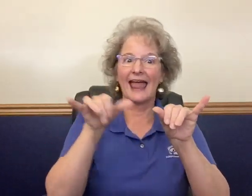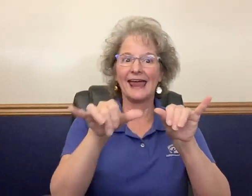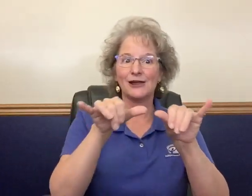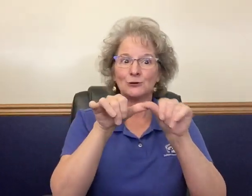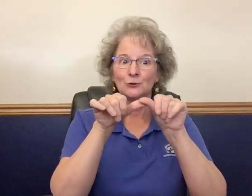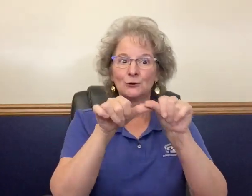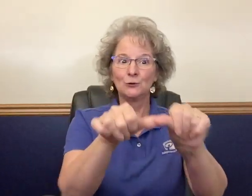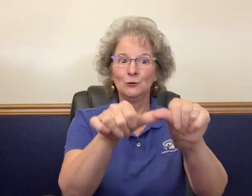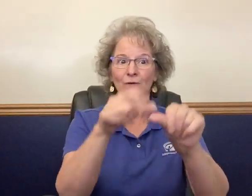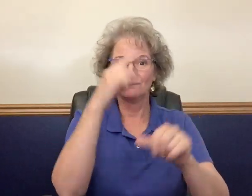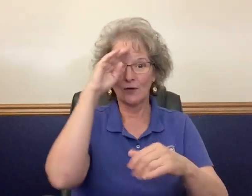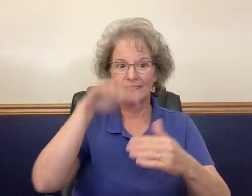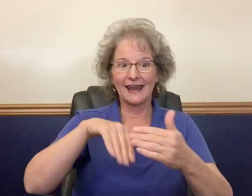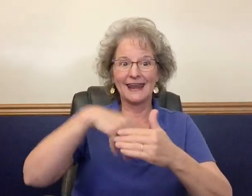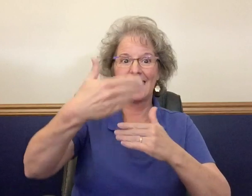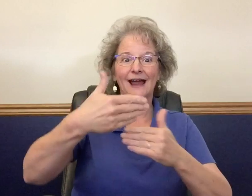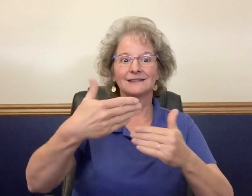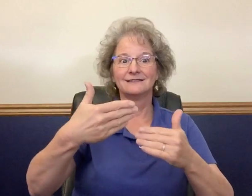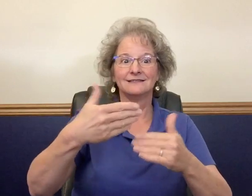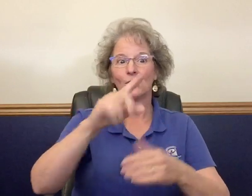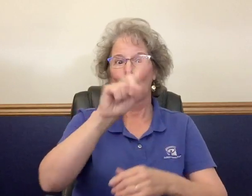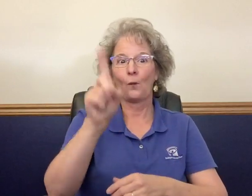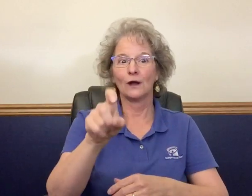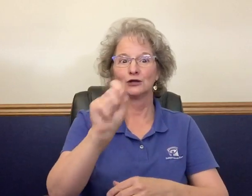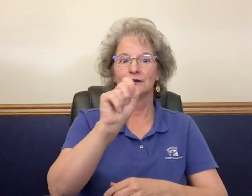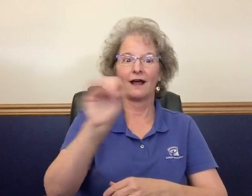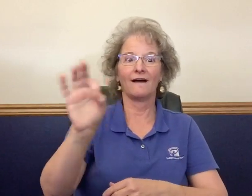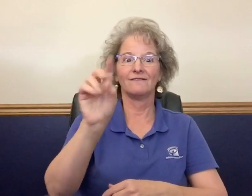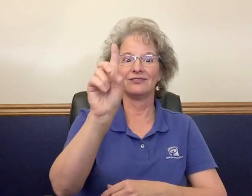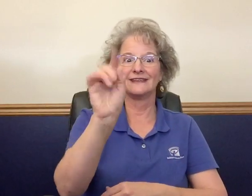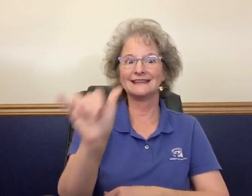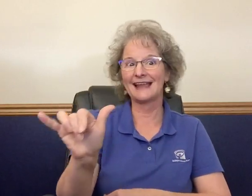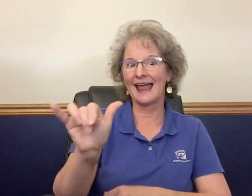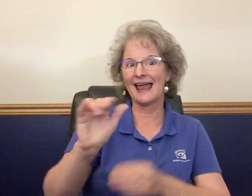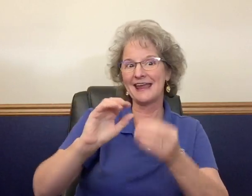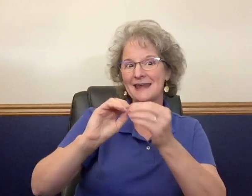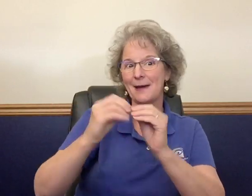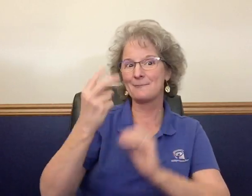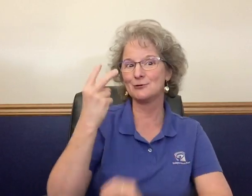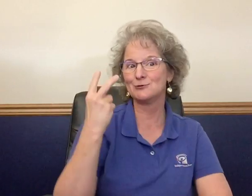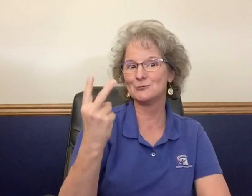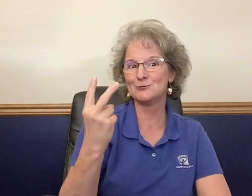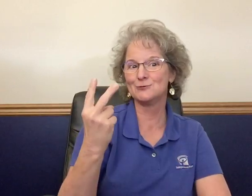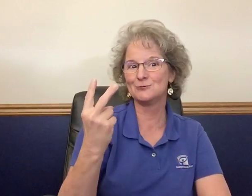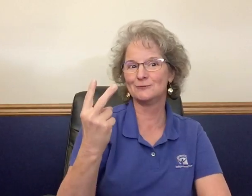stay tuned for the next question of the day #2.